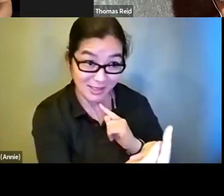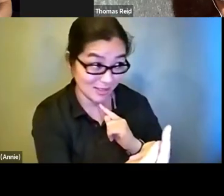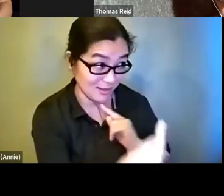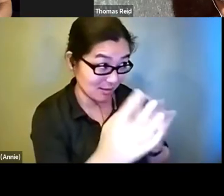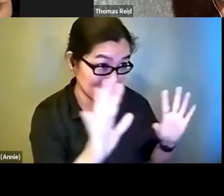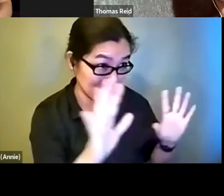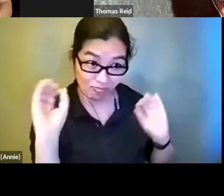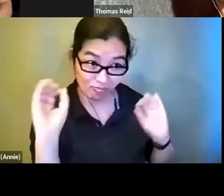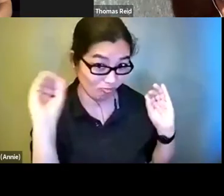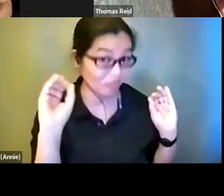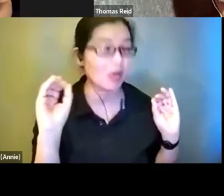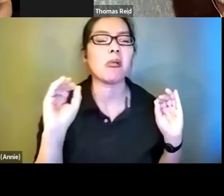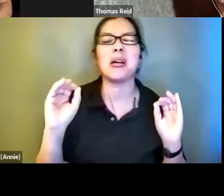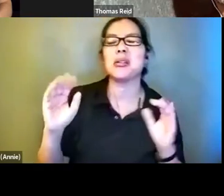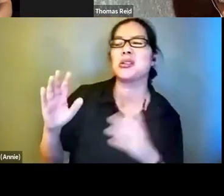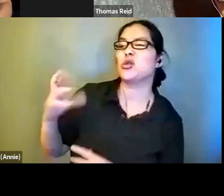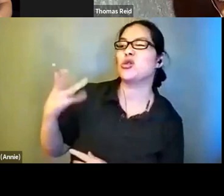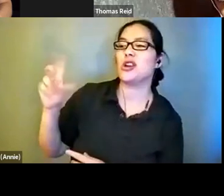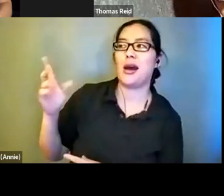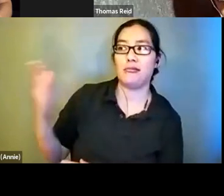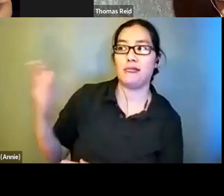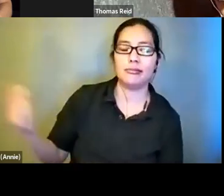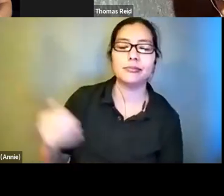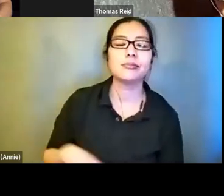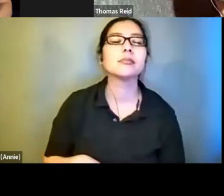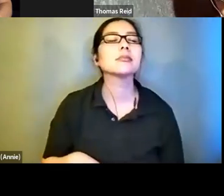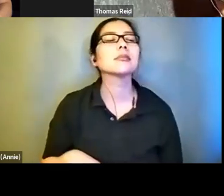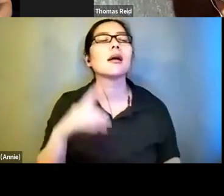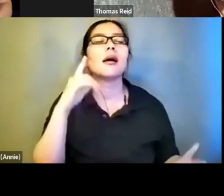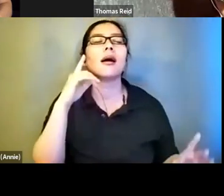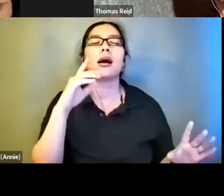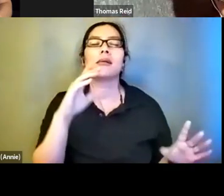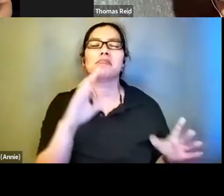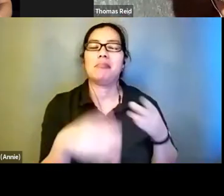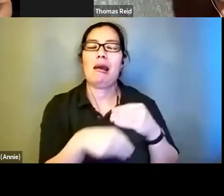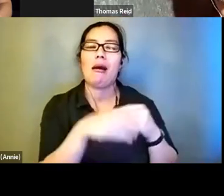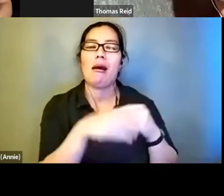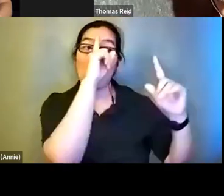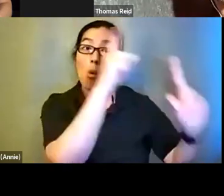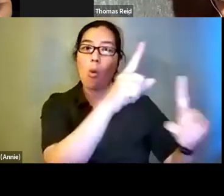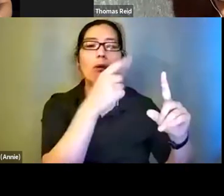Chad Allen: I think the goal of any description or any